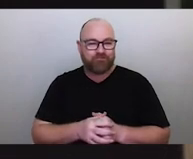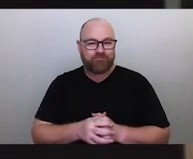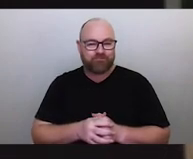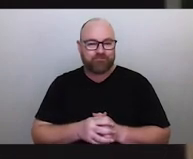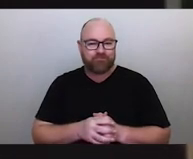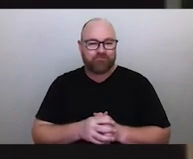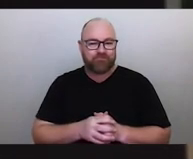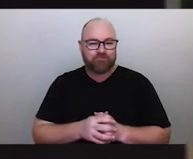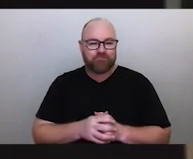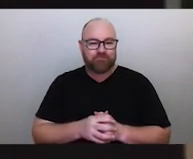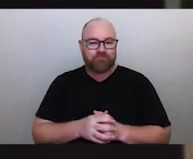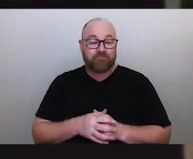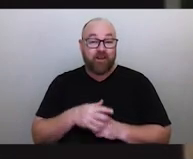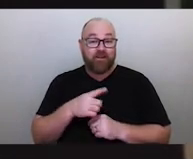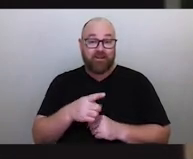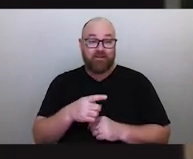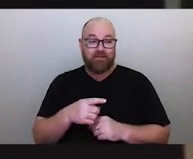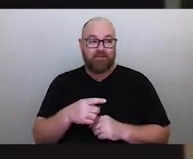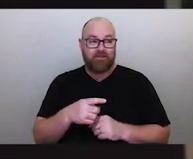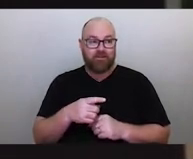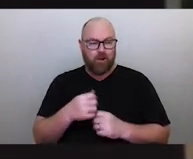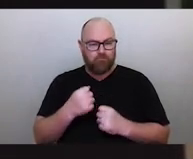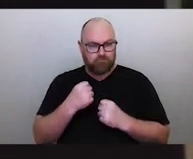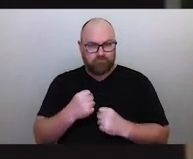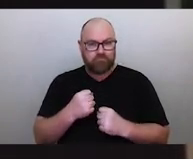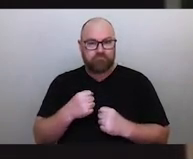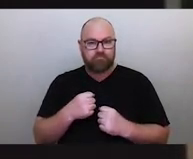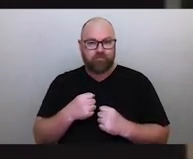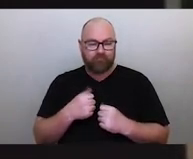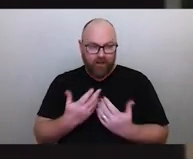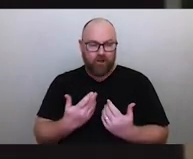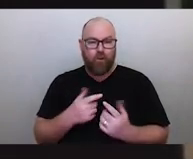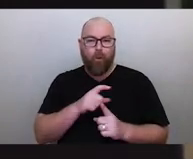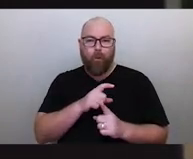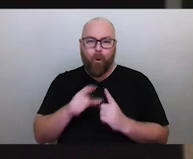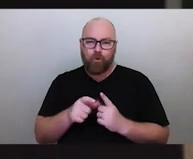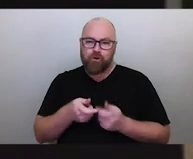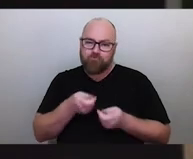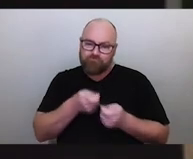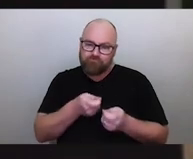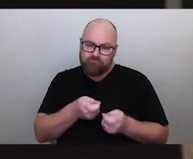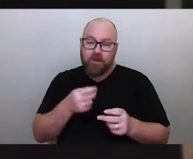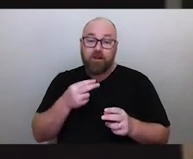this is fulfilling the cultural paradigm of what we have done for thousands of years.